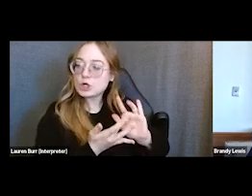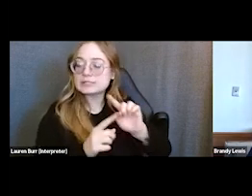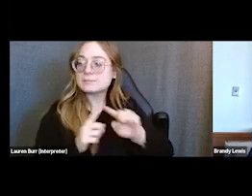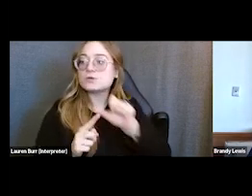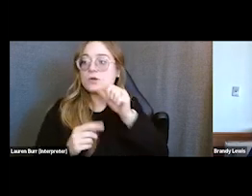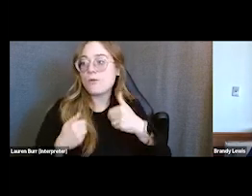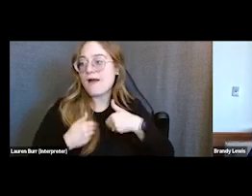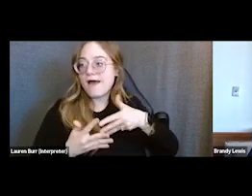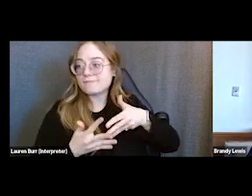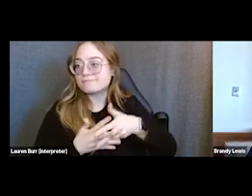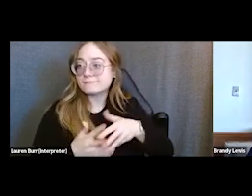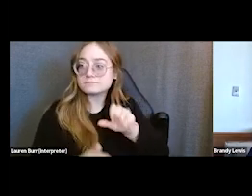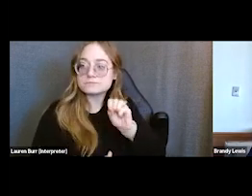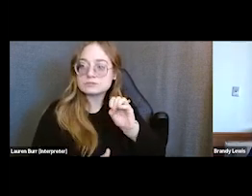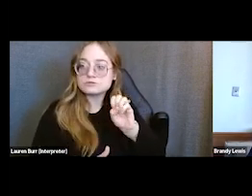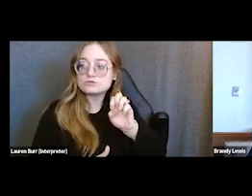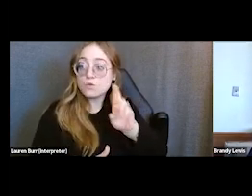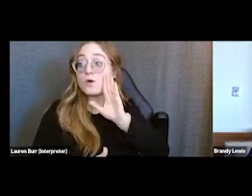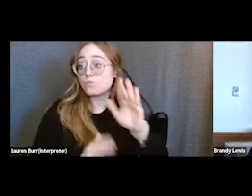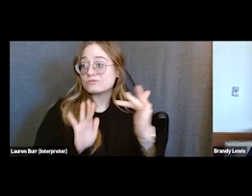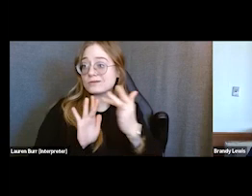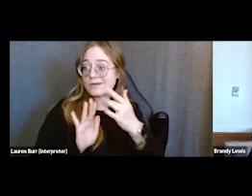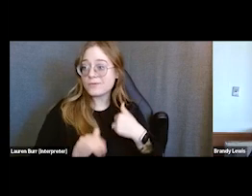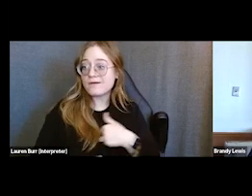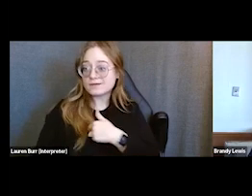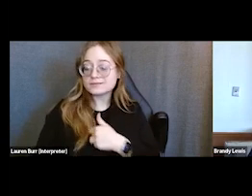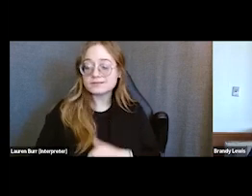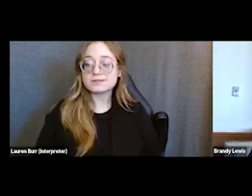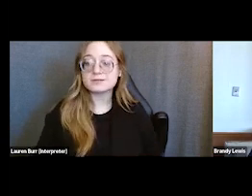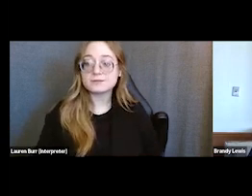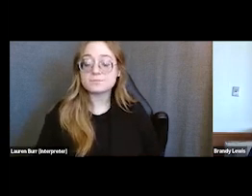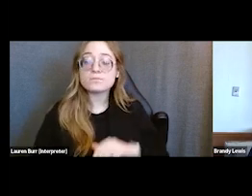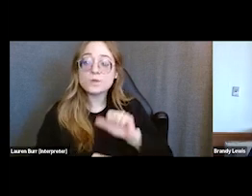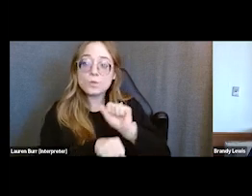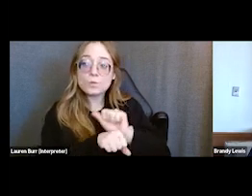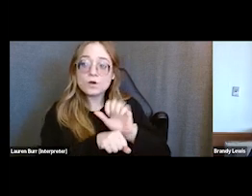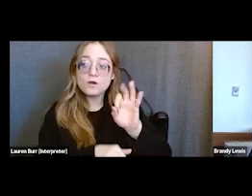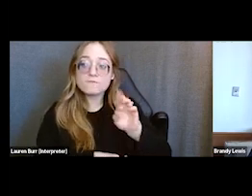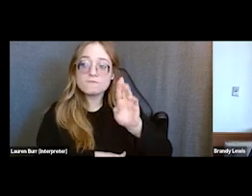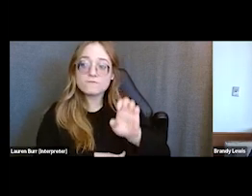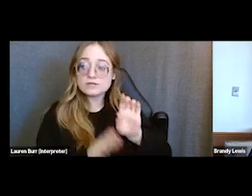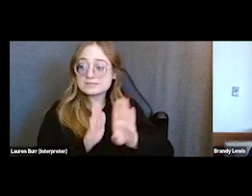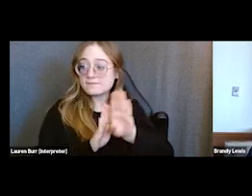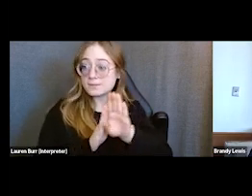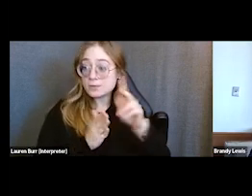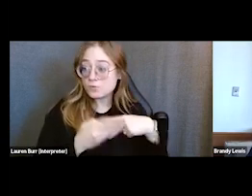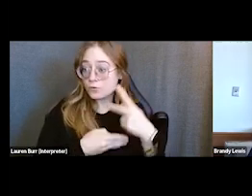in them will also reach out to us. Workforce development programs such as the,